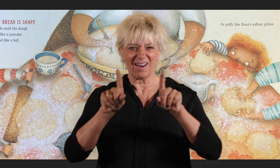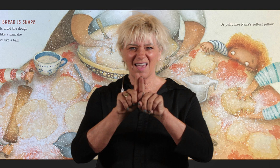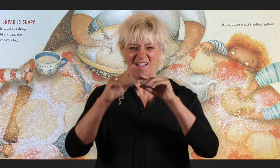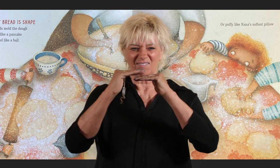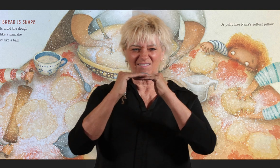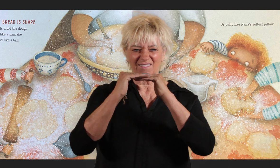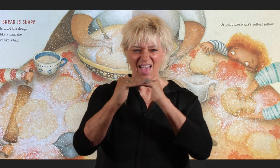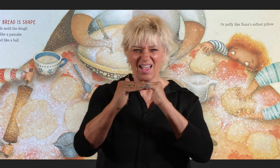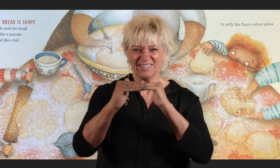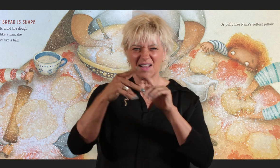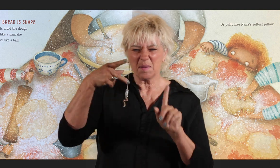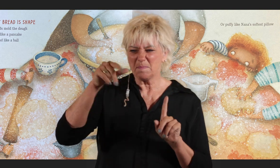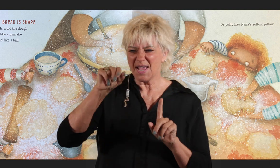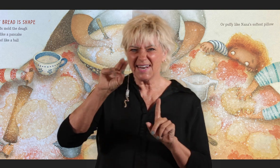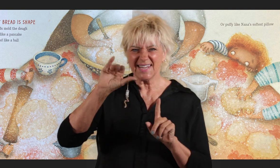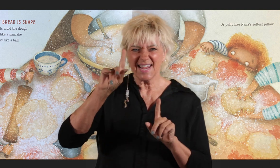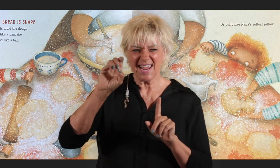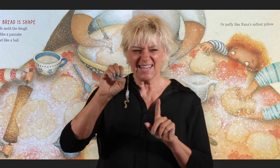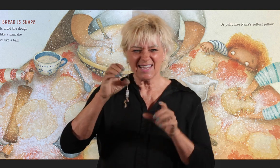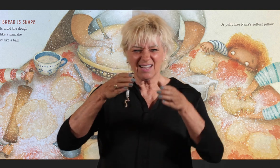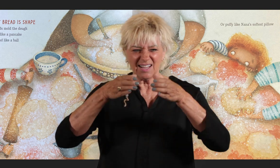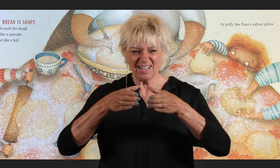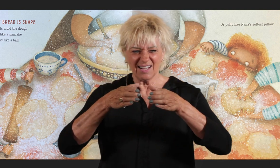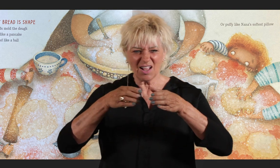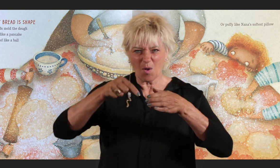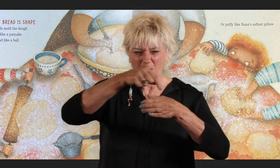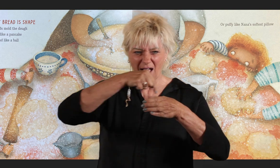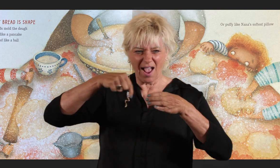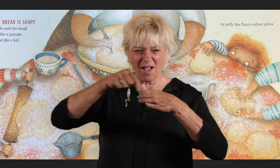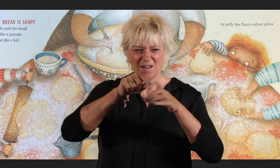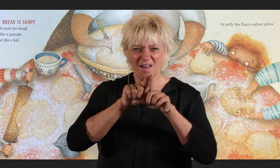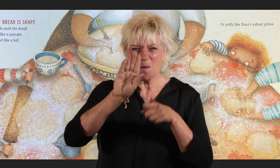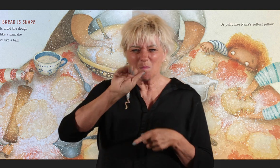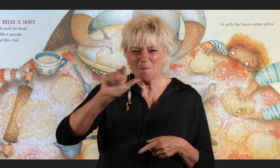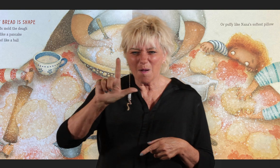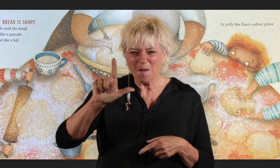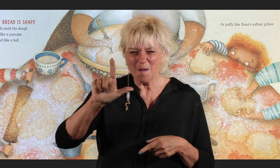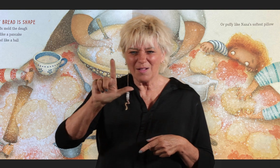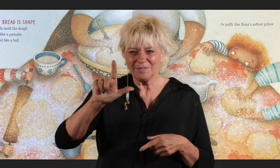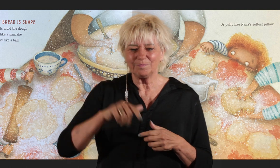Flat like a pancake Round like a ball